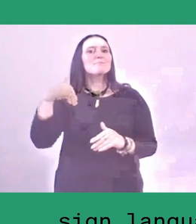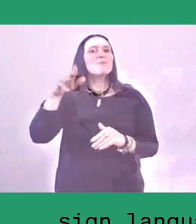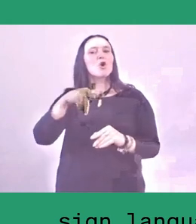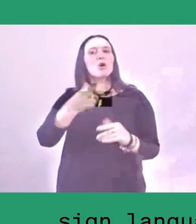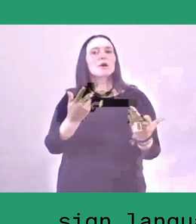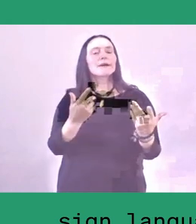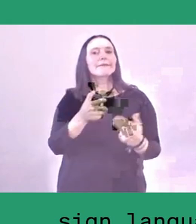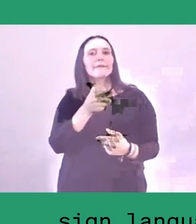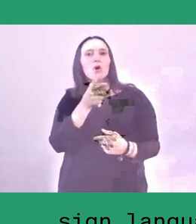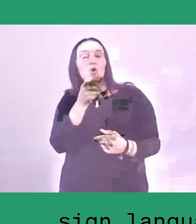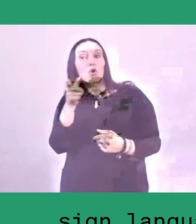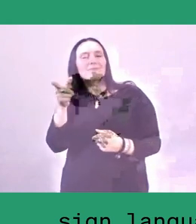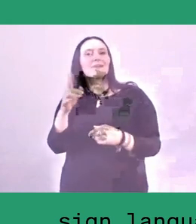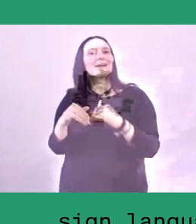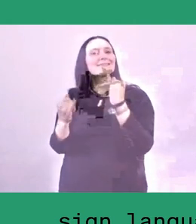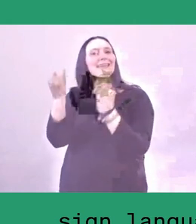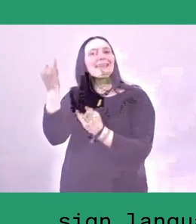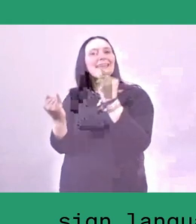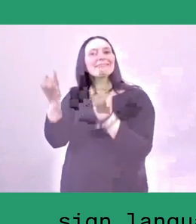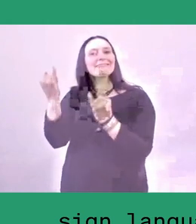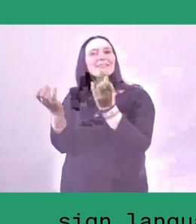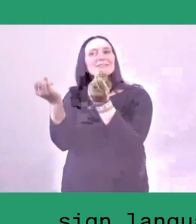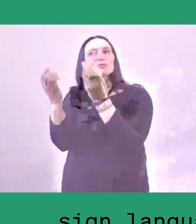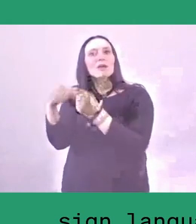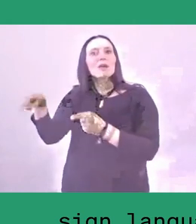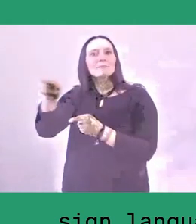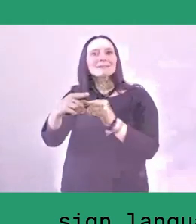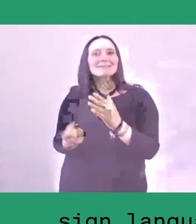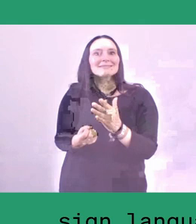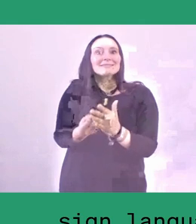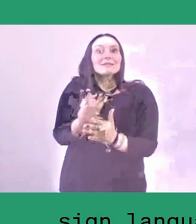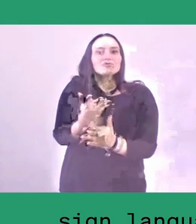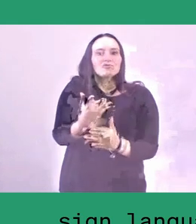and exploited nature that is supported by the bureaucracy